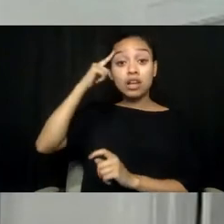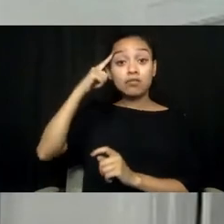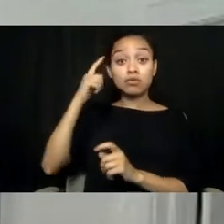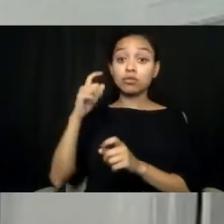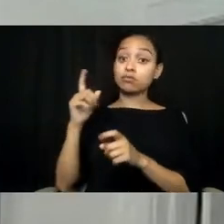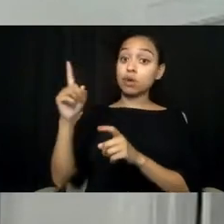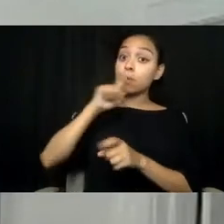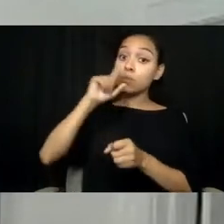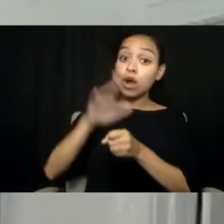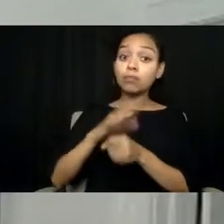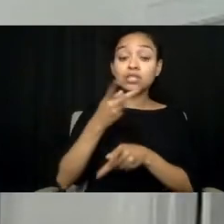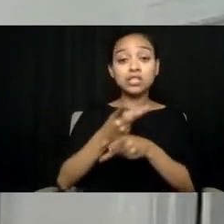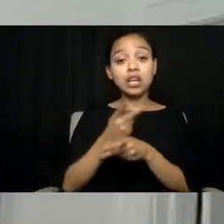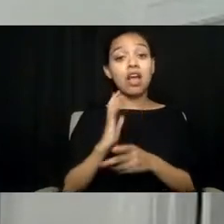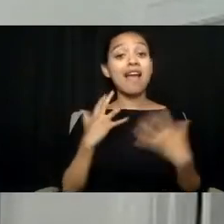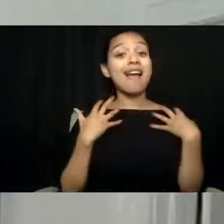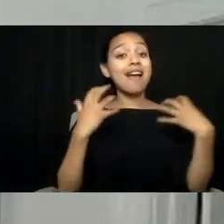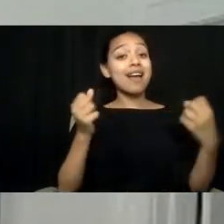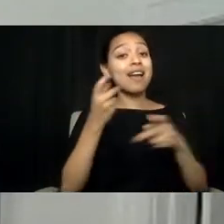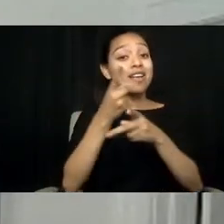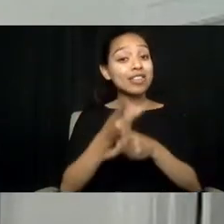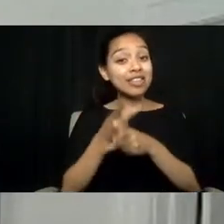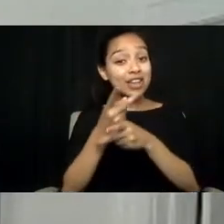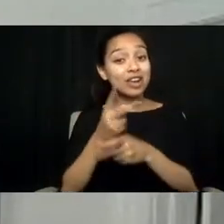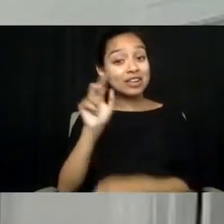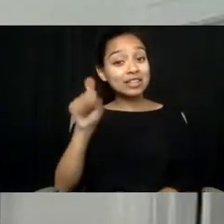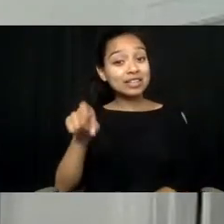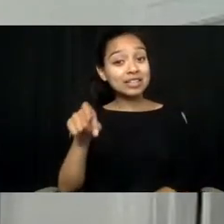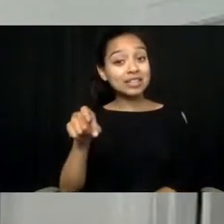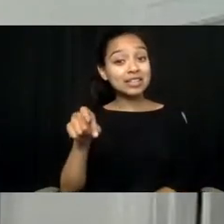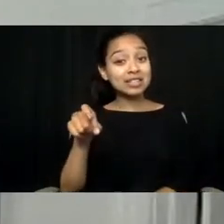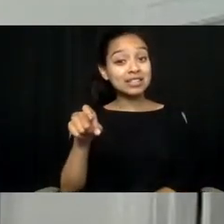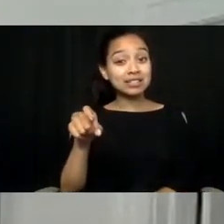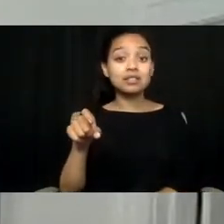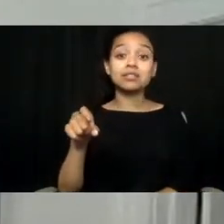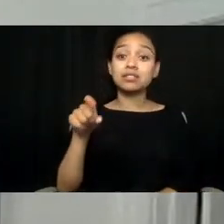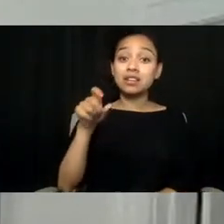So it is not a charitable benefit, it is rent.